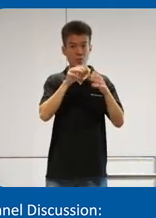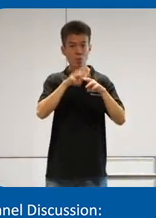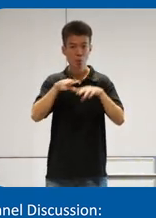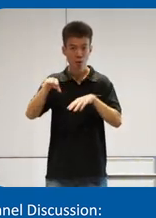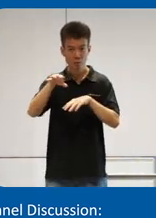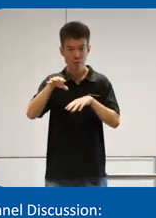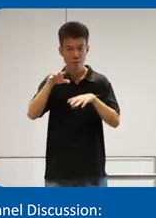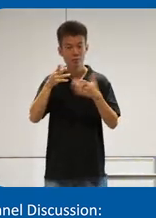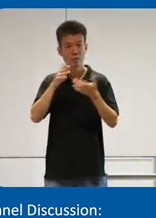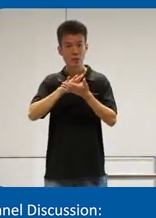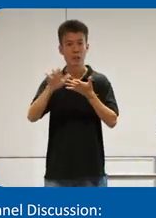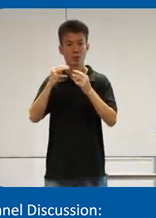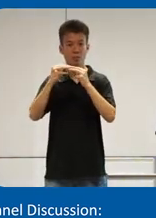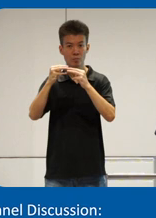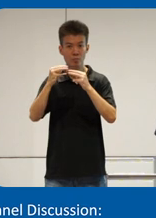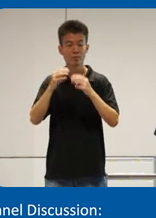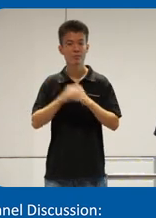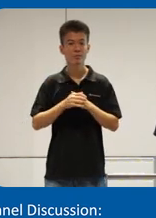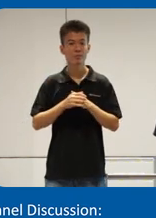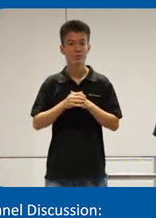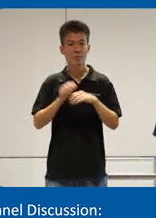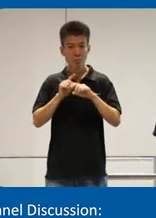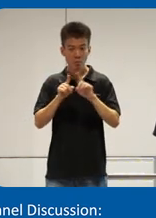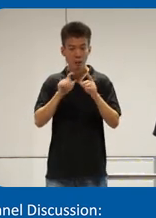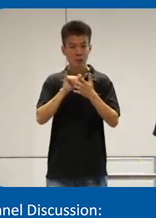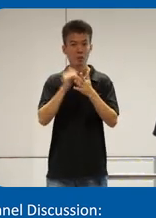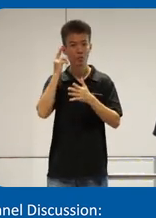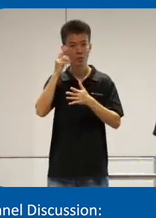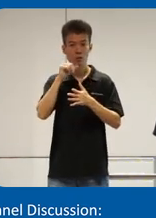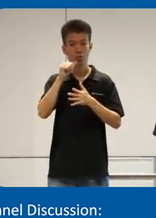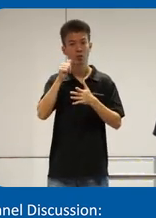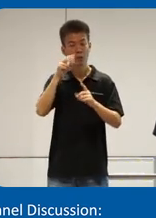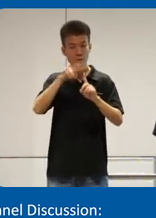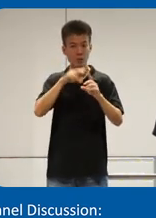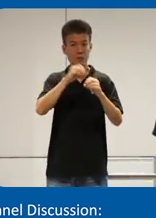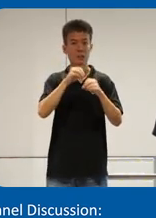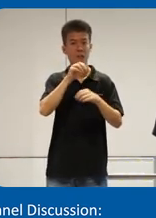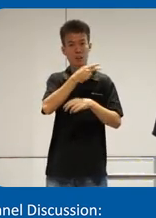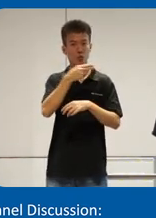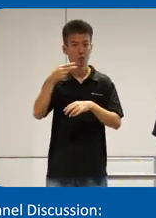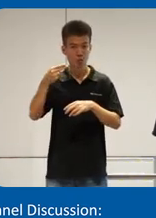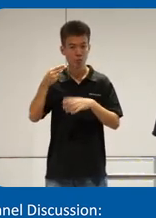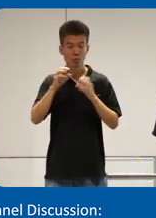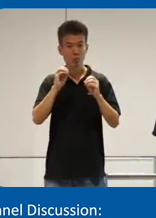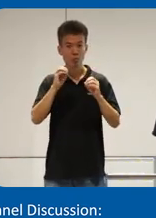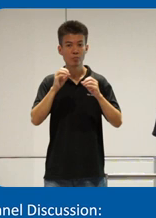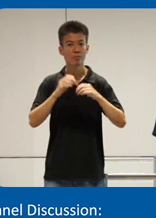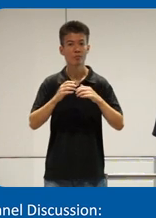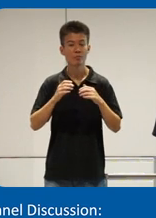less to maintain or even a o but those reason is not applicable in Indonesia none of of us have